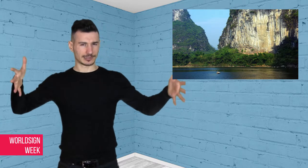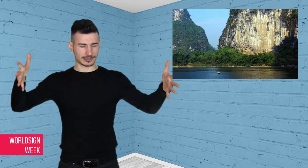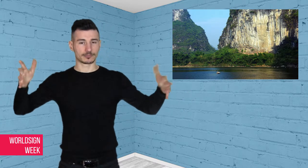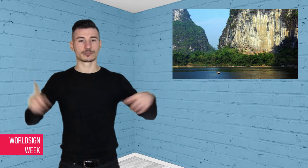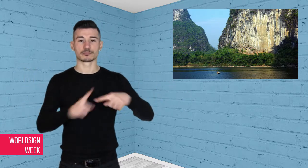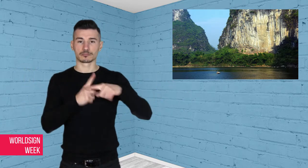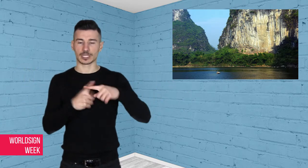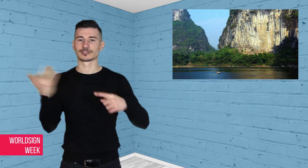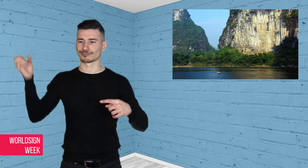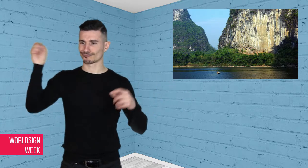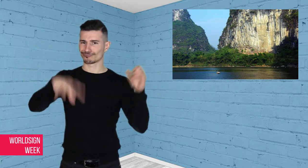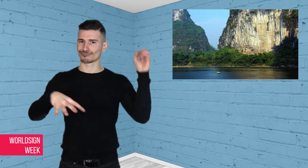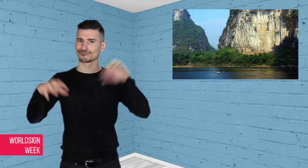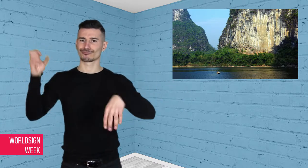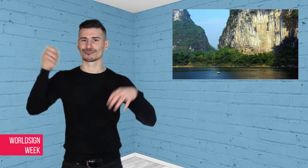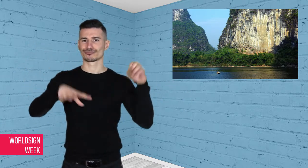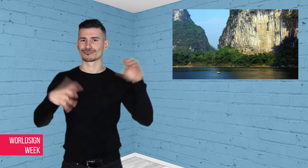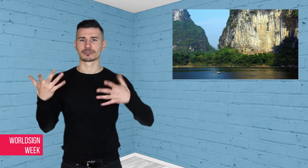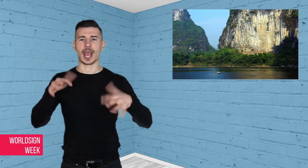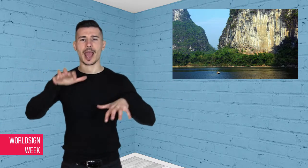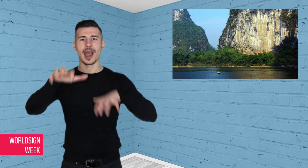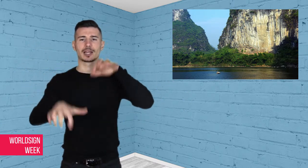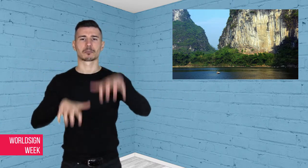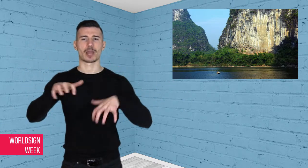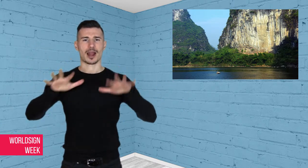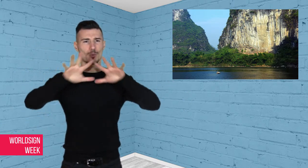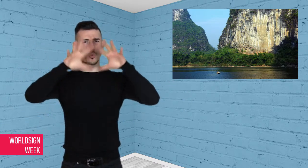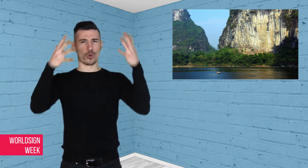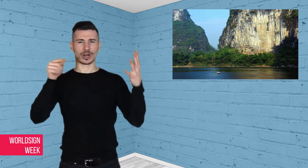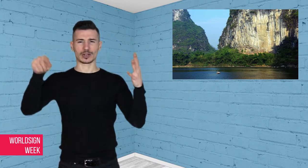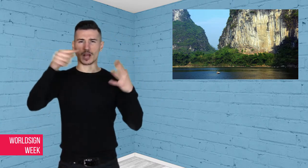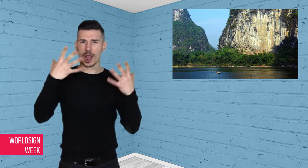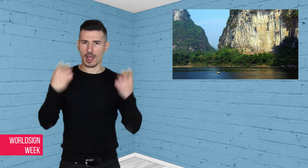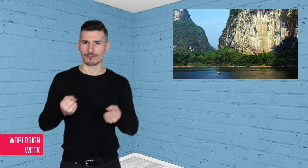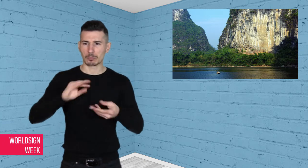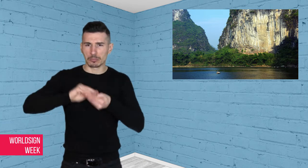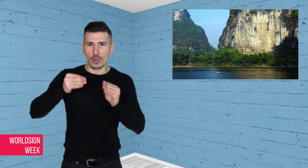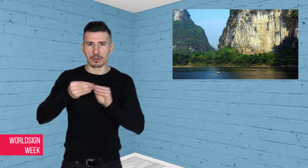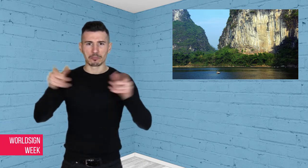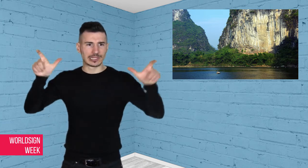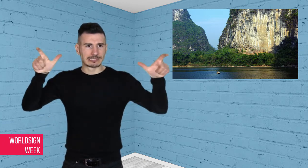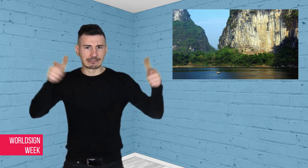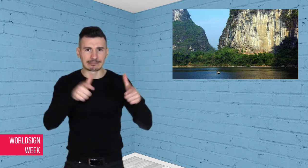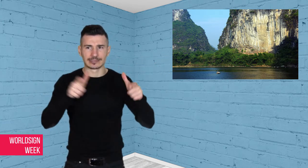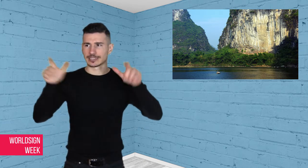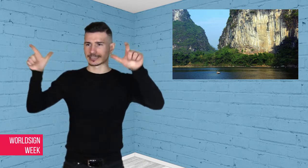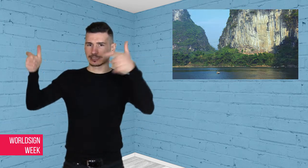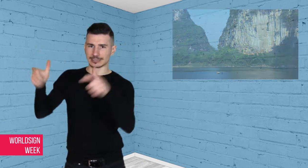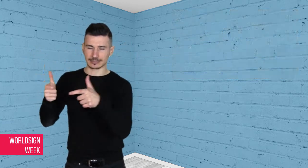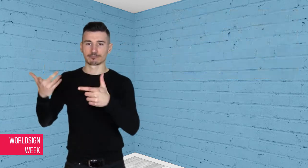kilometers, and be home to endangered